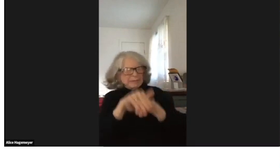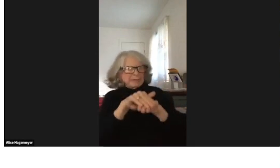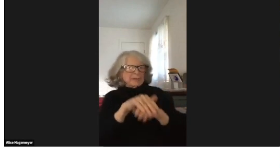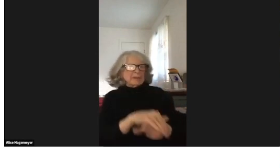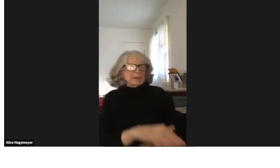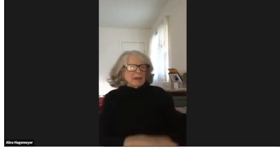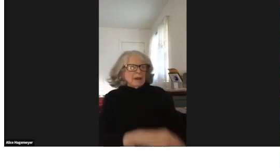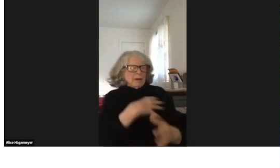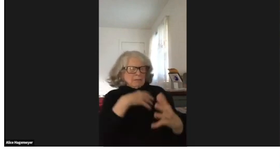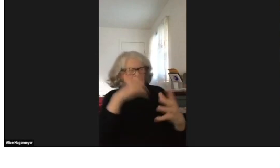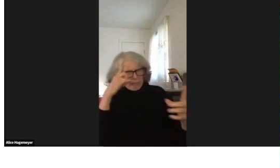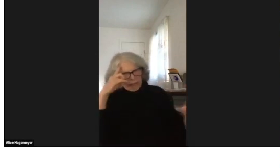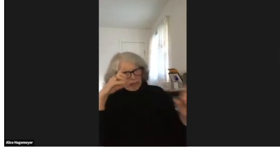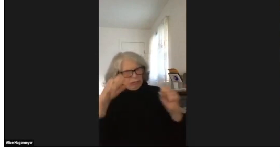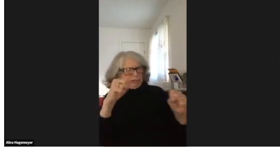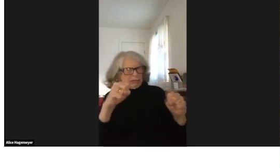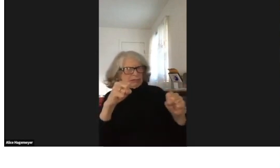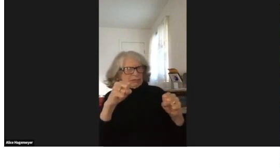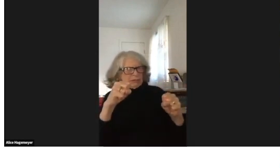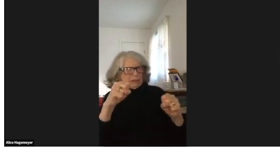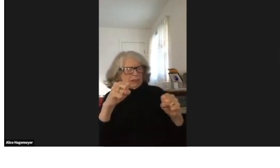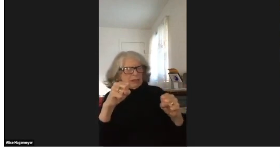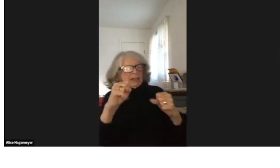to be quiet, we were told to be complicit.